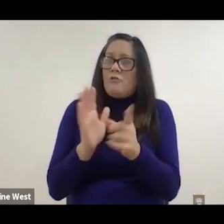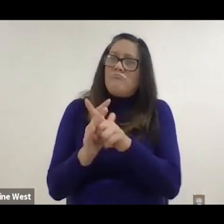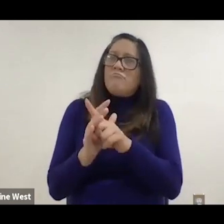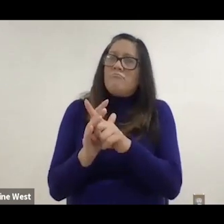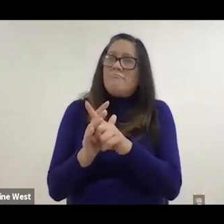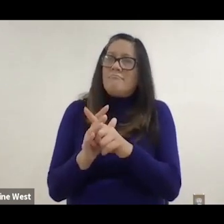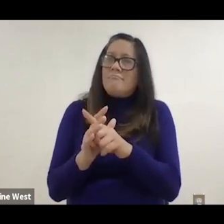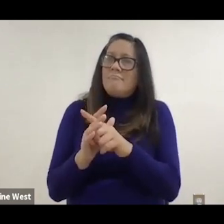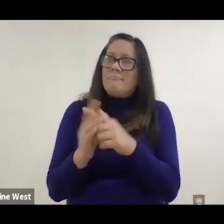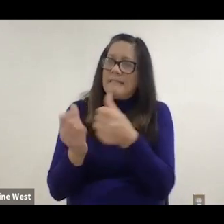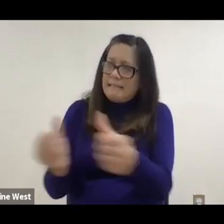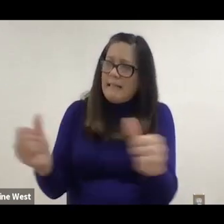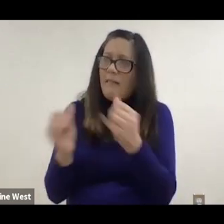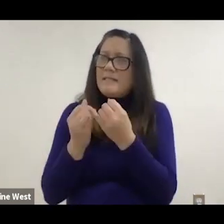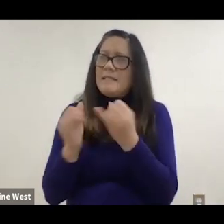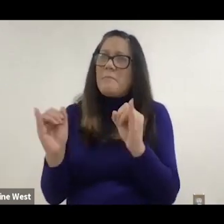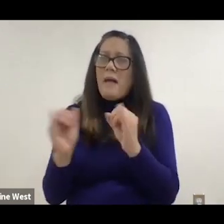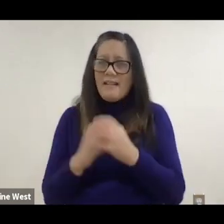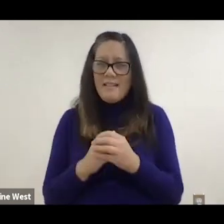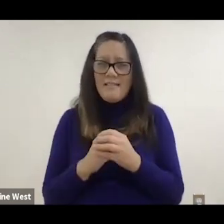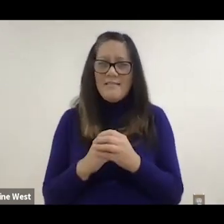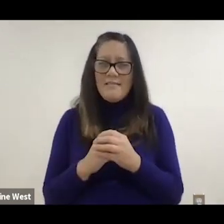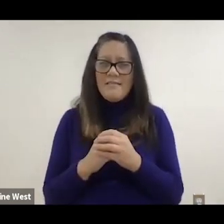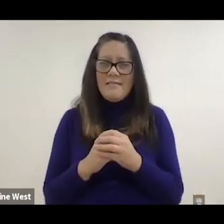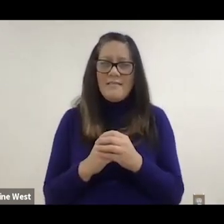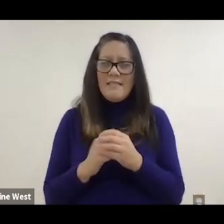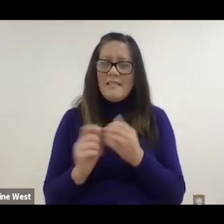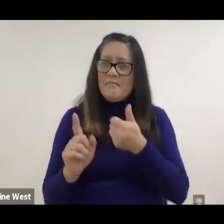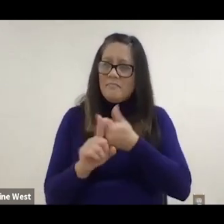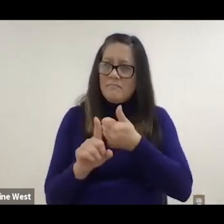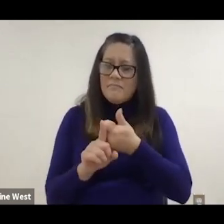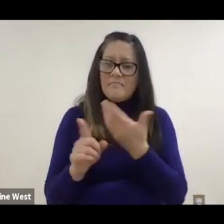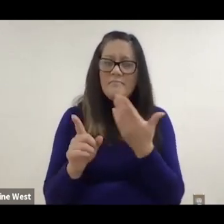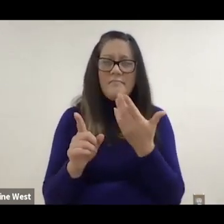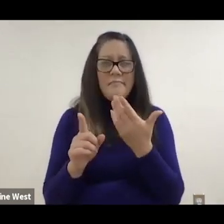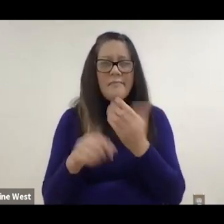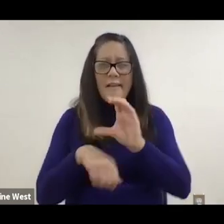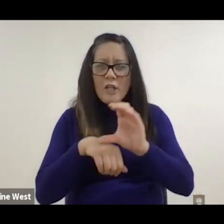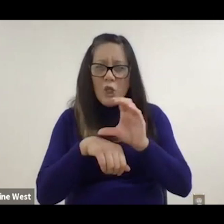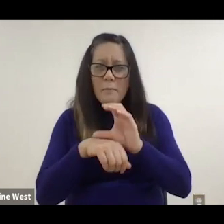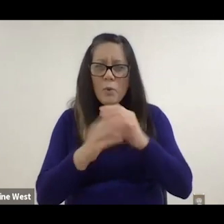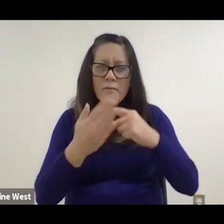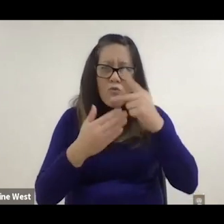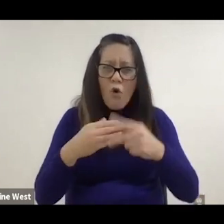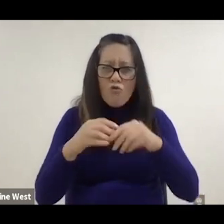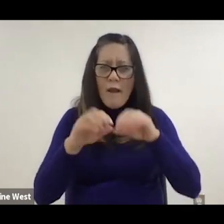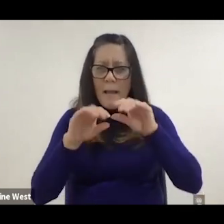By simply being able to program the sensitivity of the joystick or program,